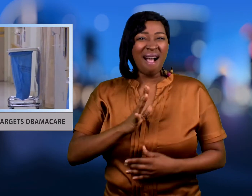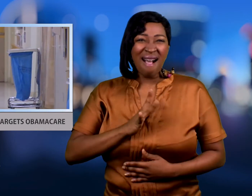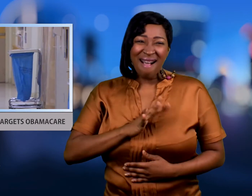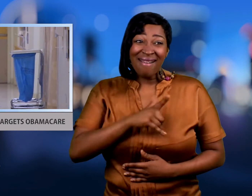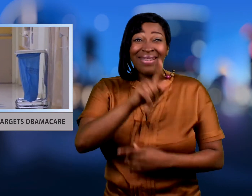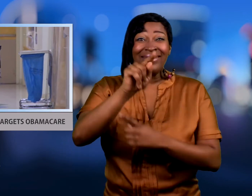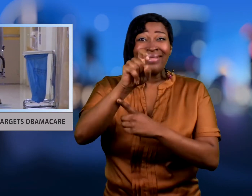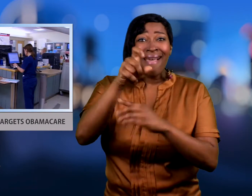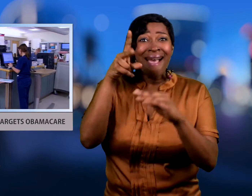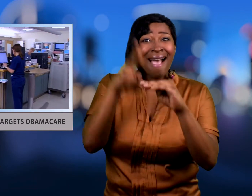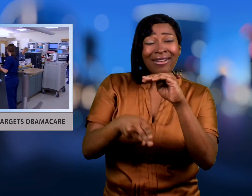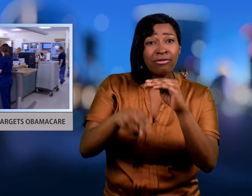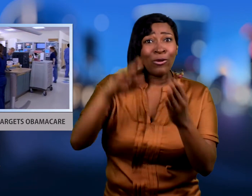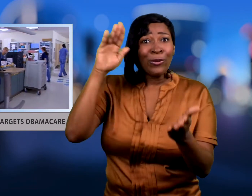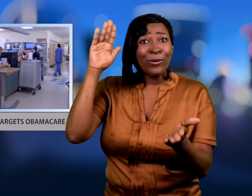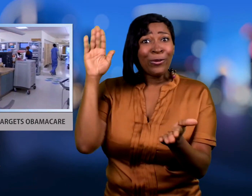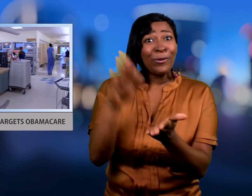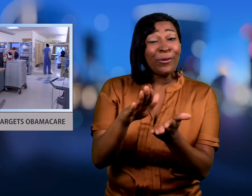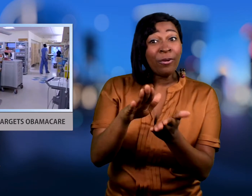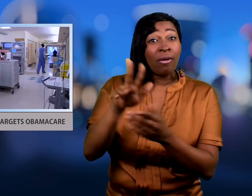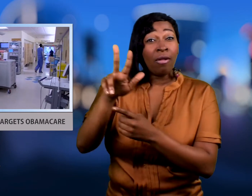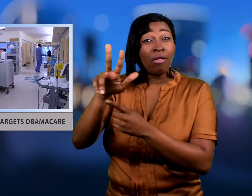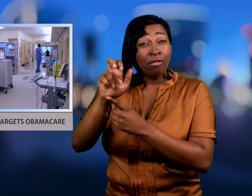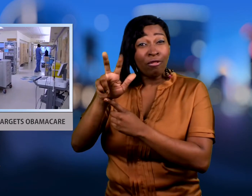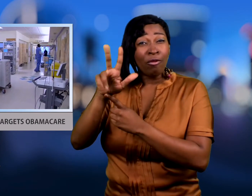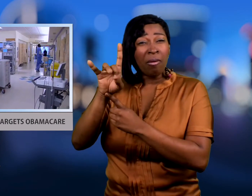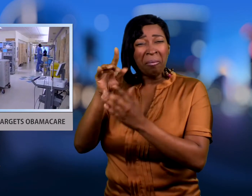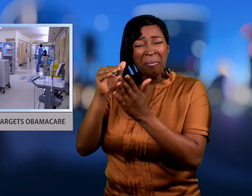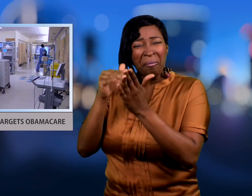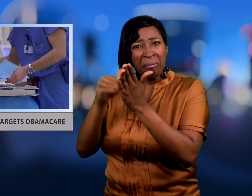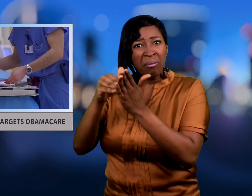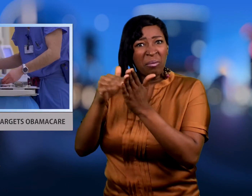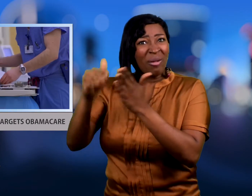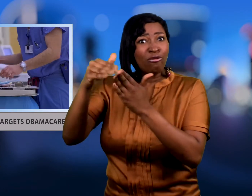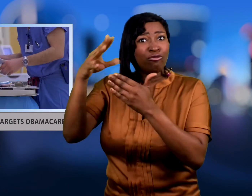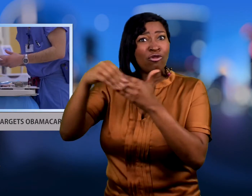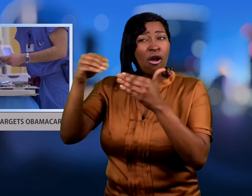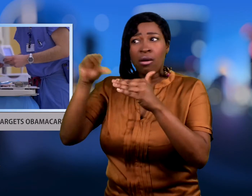free up 338 billion dollars to pay for tax